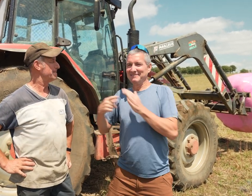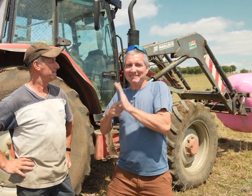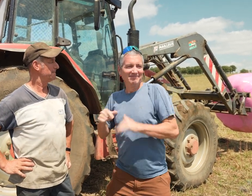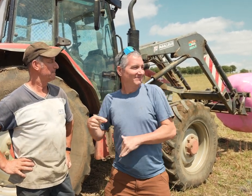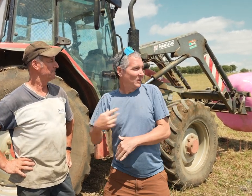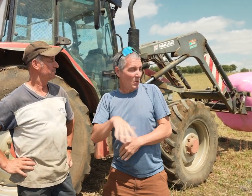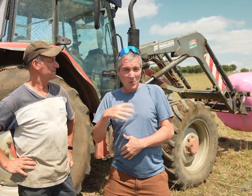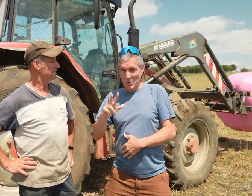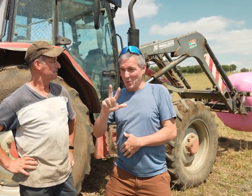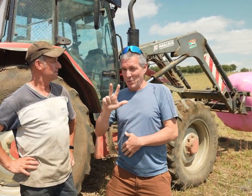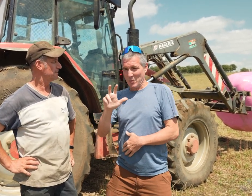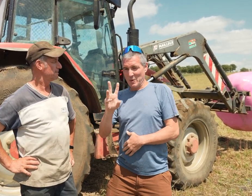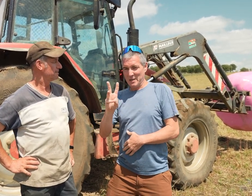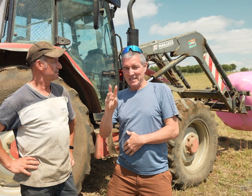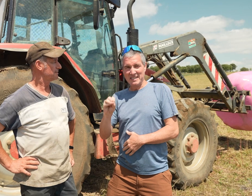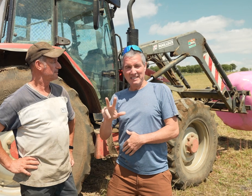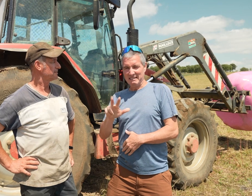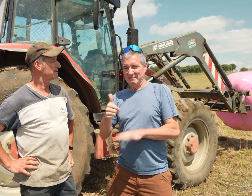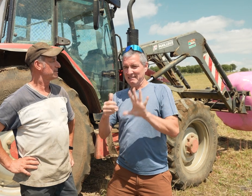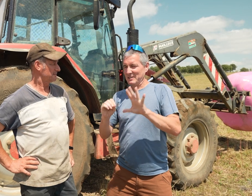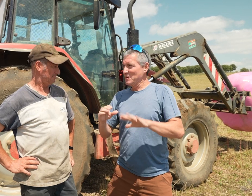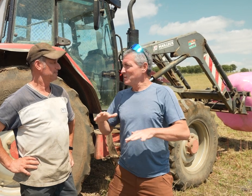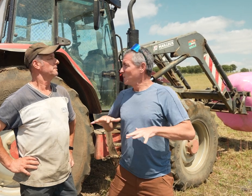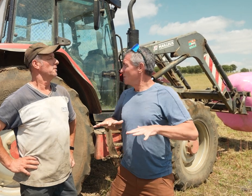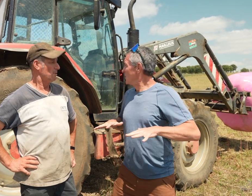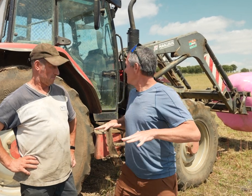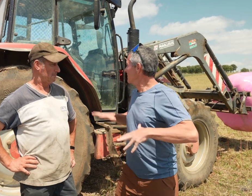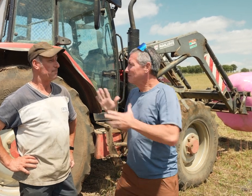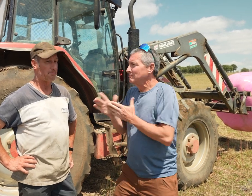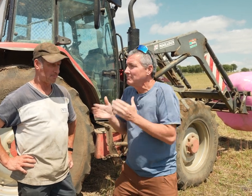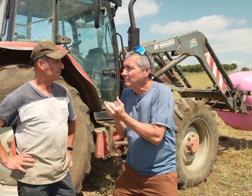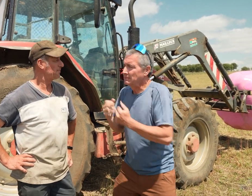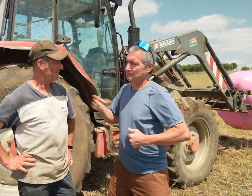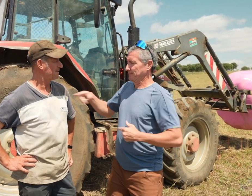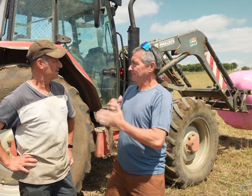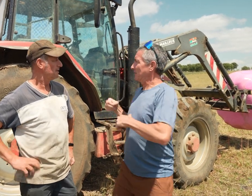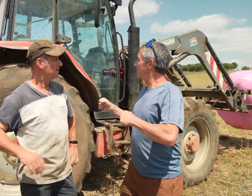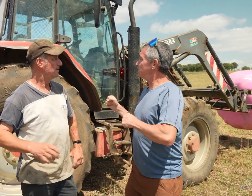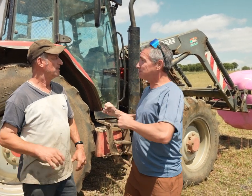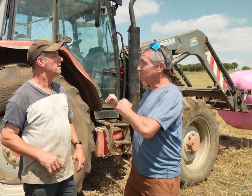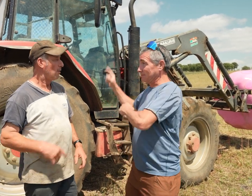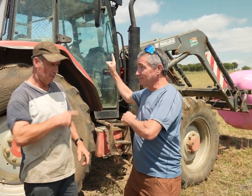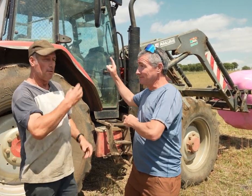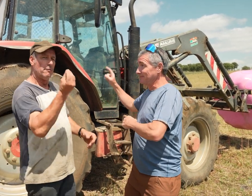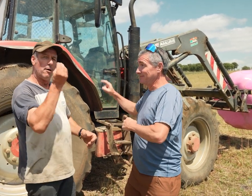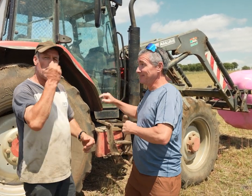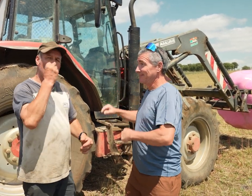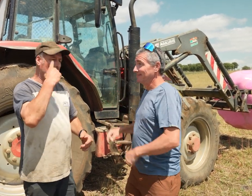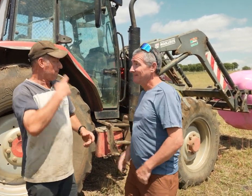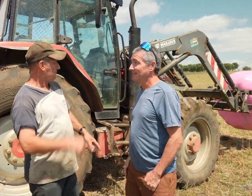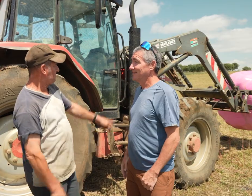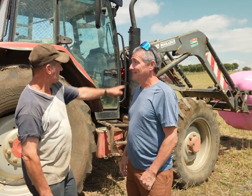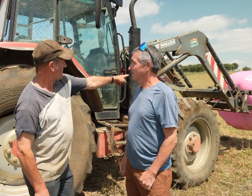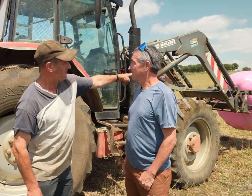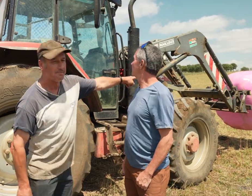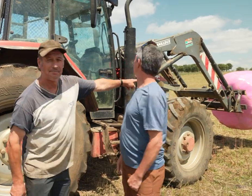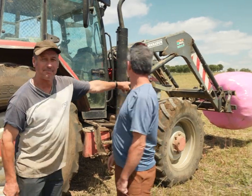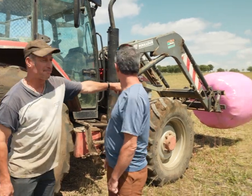He’ll show me around. 360 is so many! Hey, are we ready to go? We have their food here.